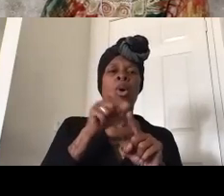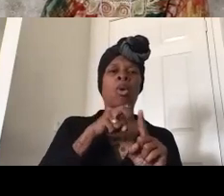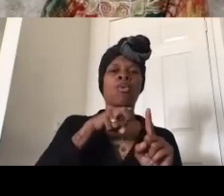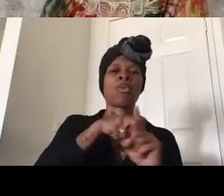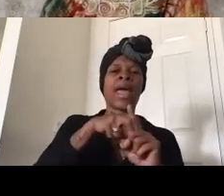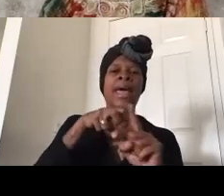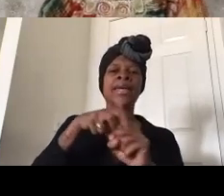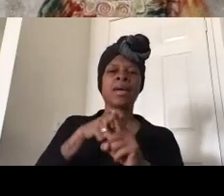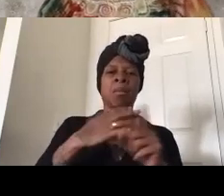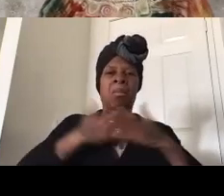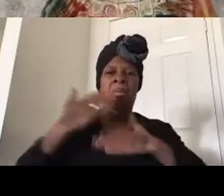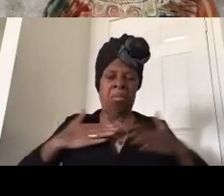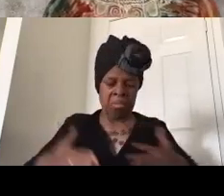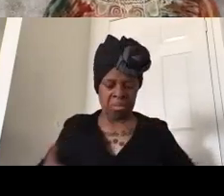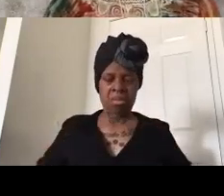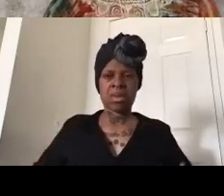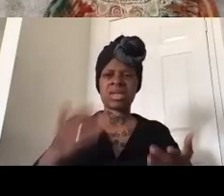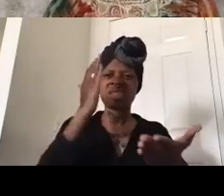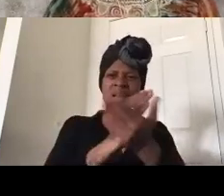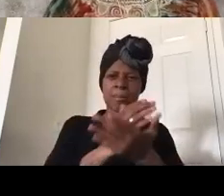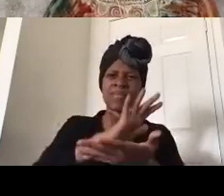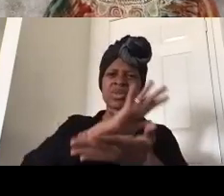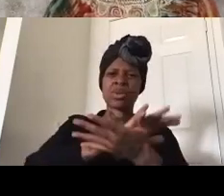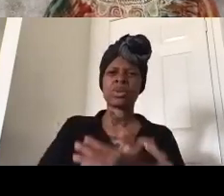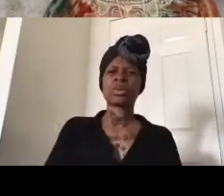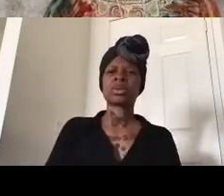schools were working on banning pepper spray in schools